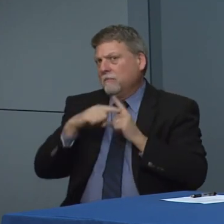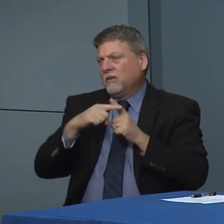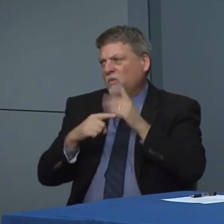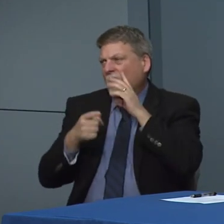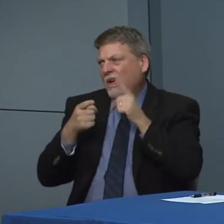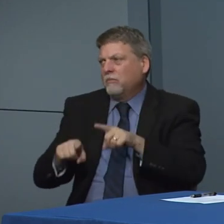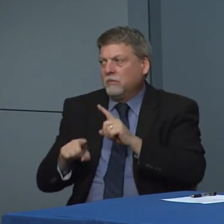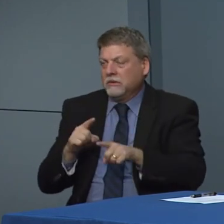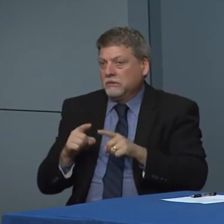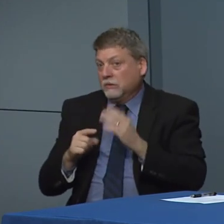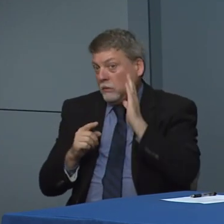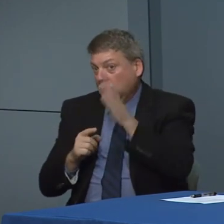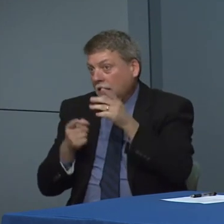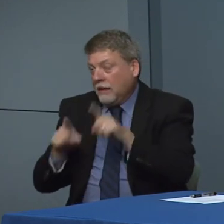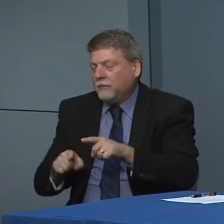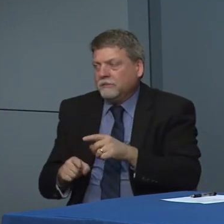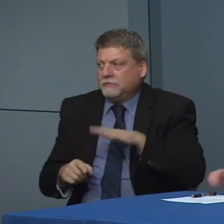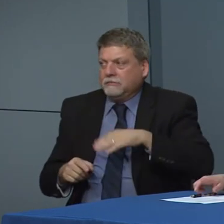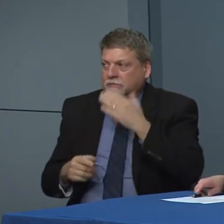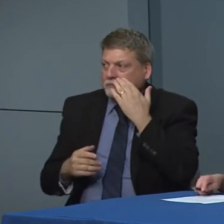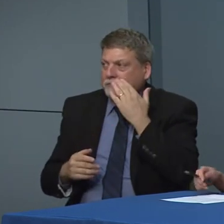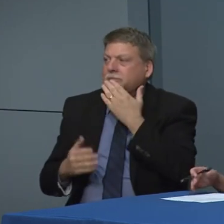but I'm not we're not there yet.